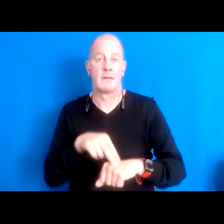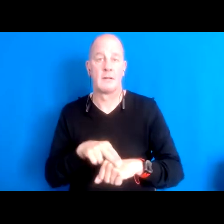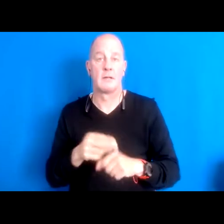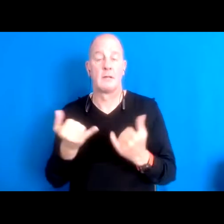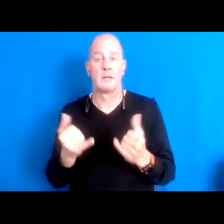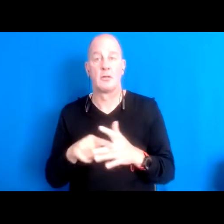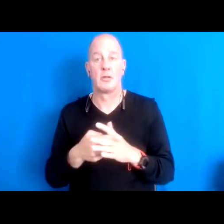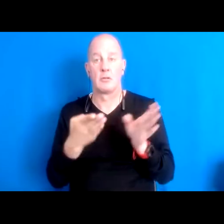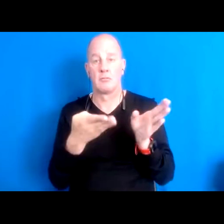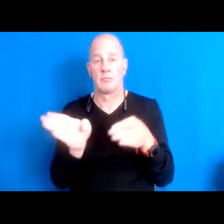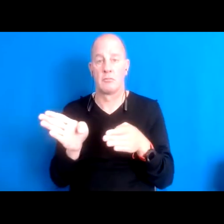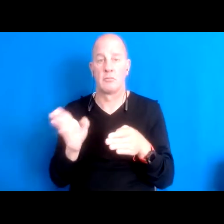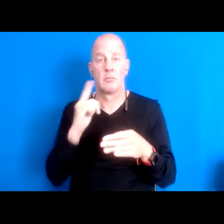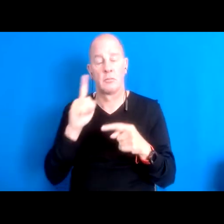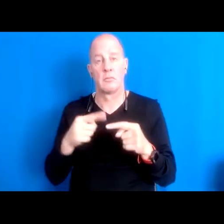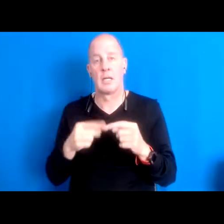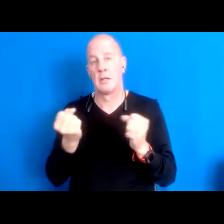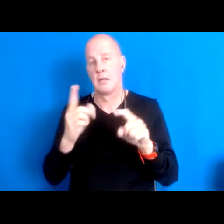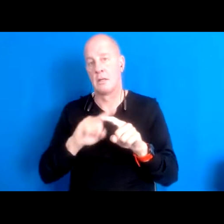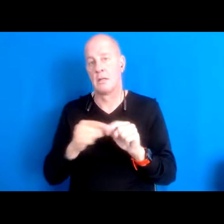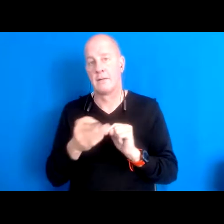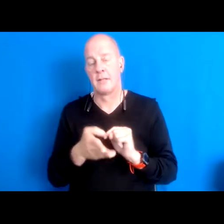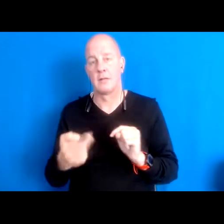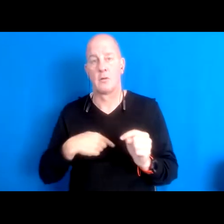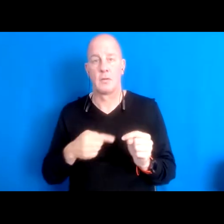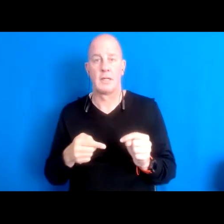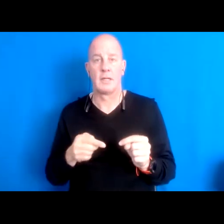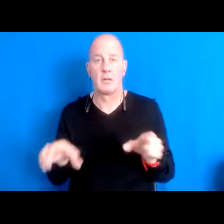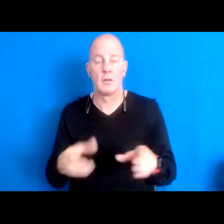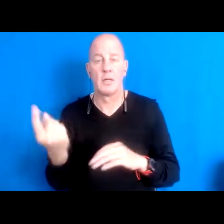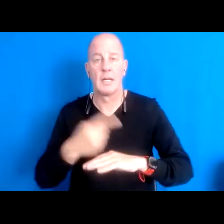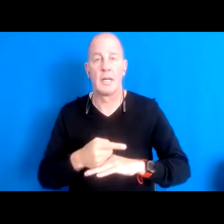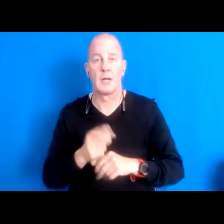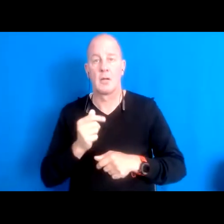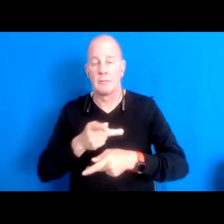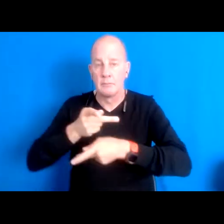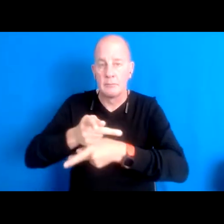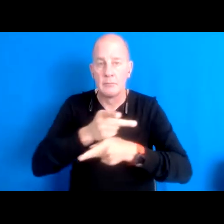of us are thinking about today, managing stewarding lands in the face of ecological collapse,